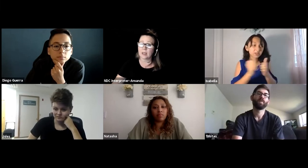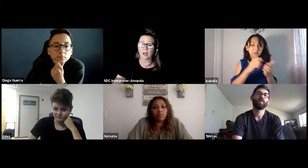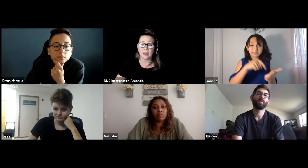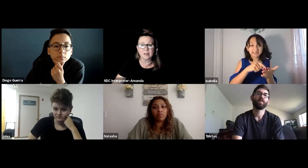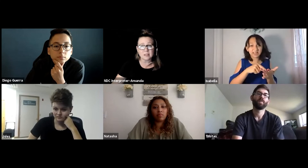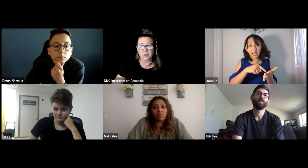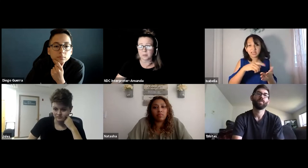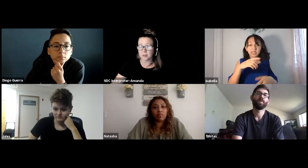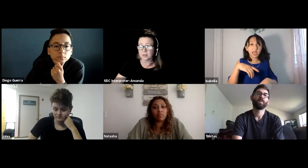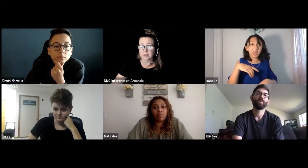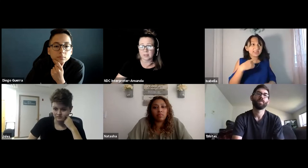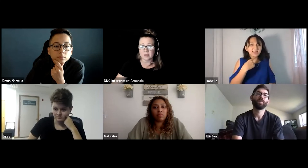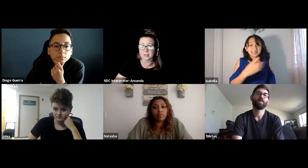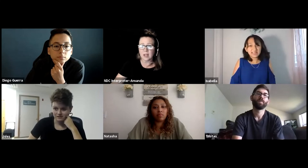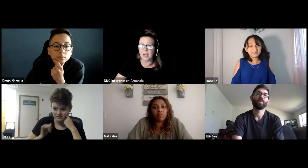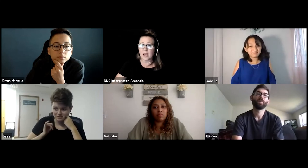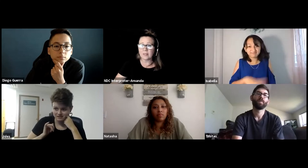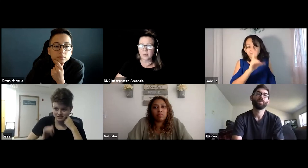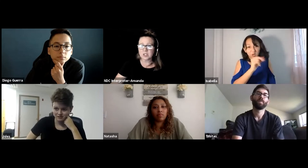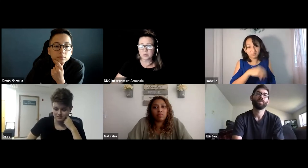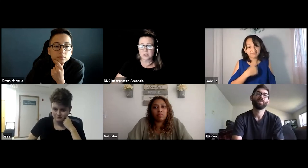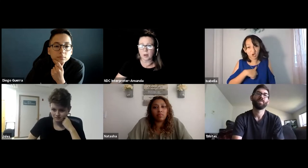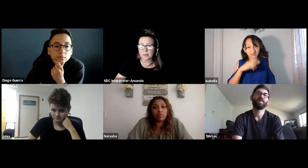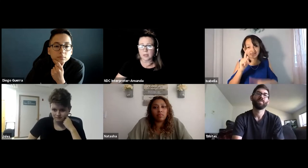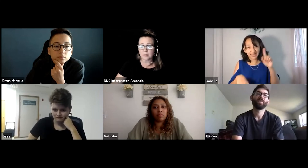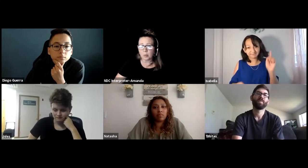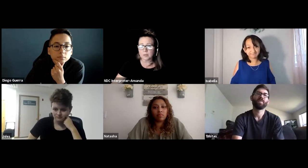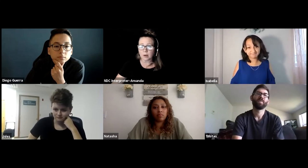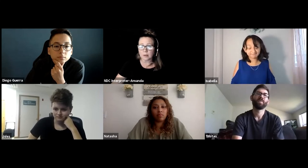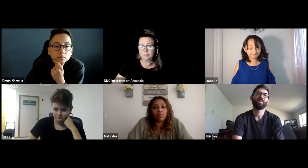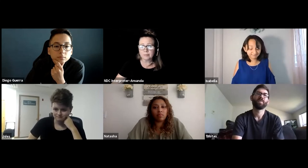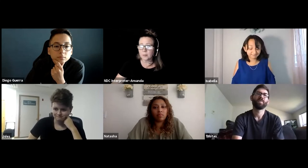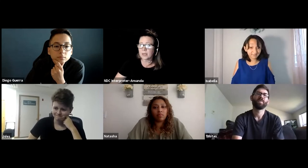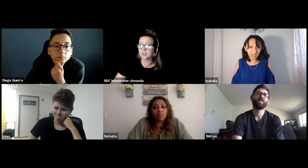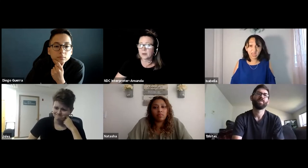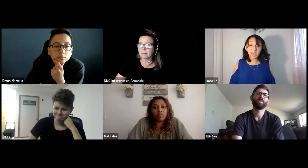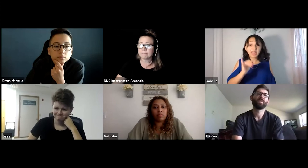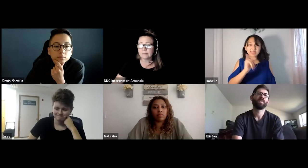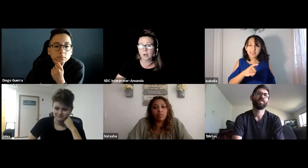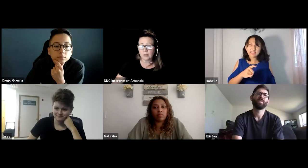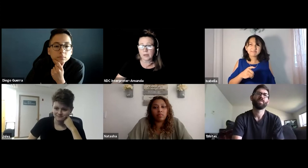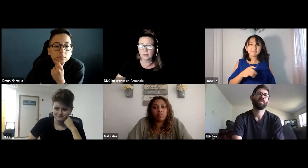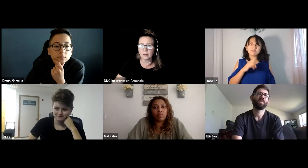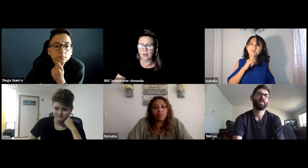And they would just respond and say, nope, sorry. We can't do it. Sorry.